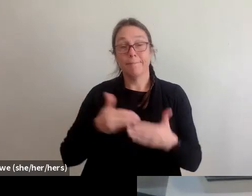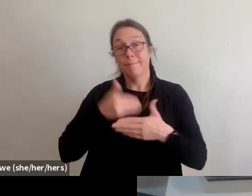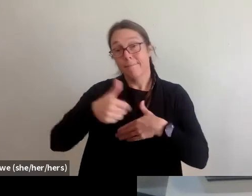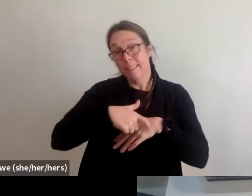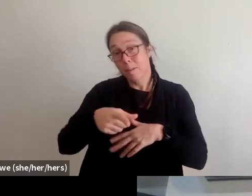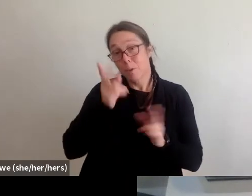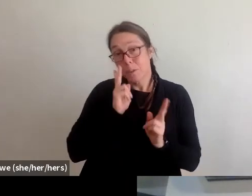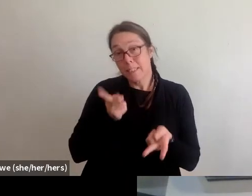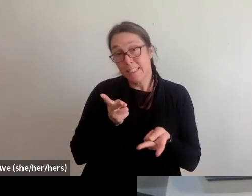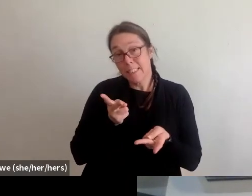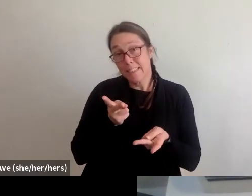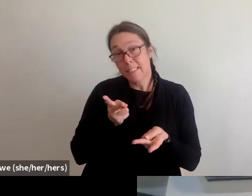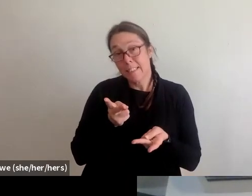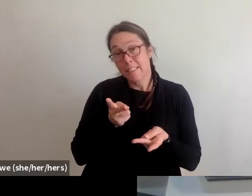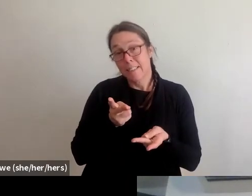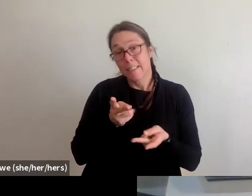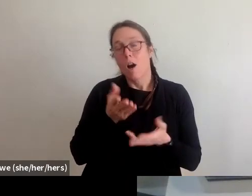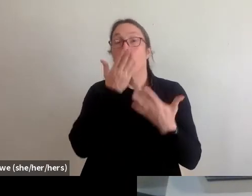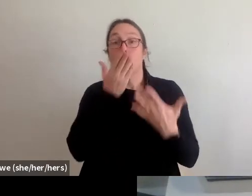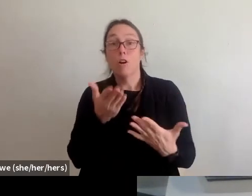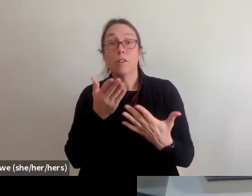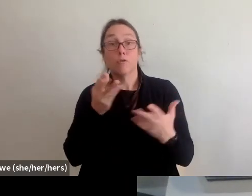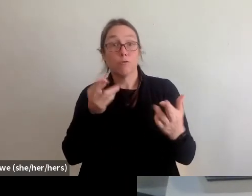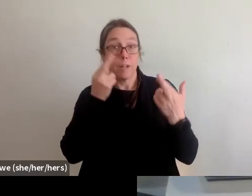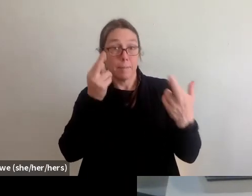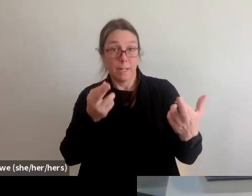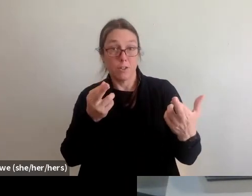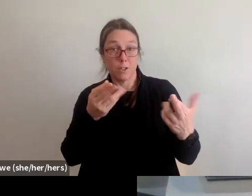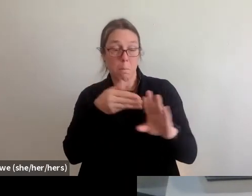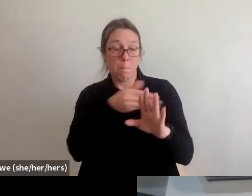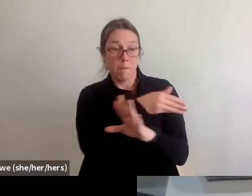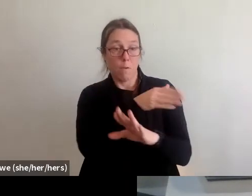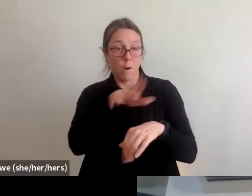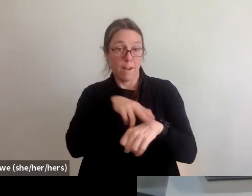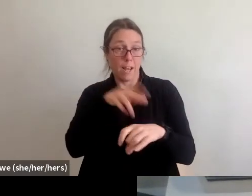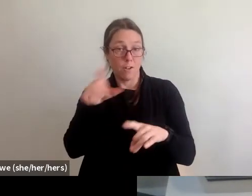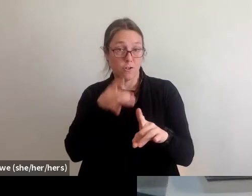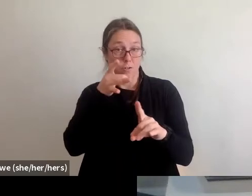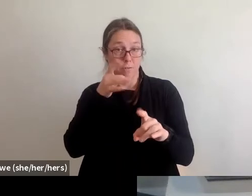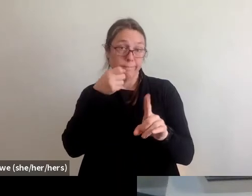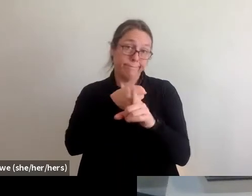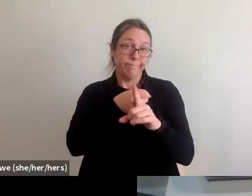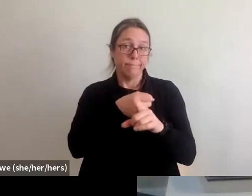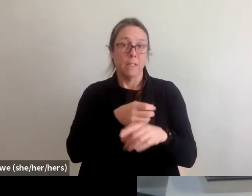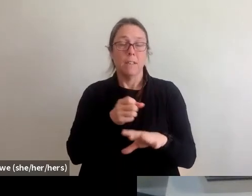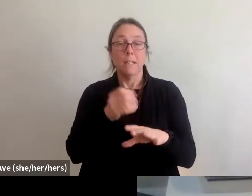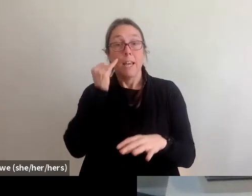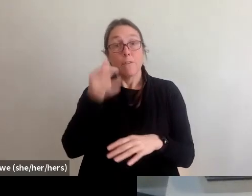is a good blue sky recommendation would be, if you see any sort of public comment meeting about a disaster recovery, about mitigation